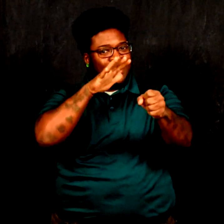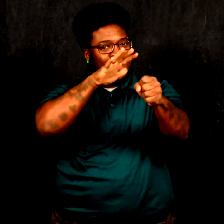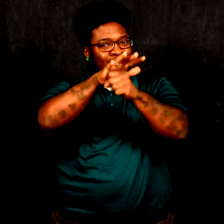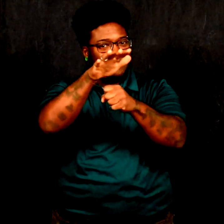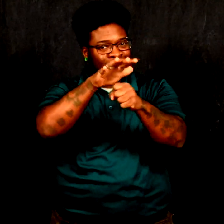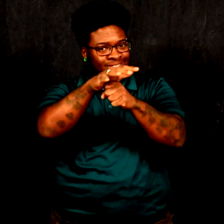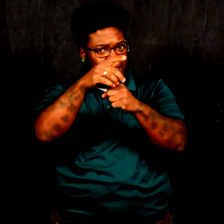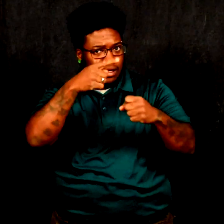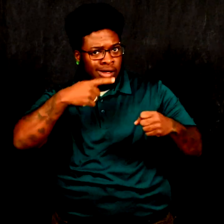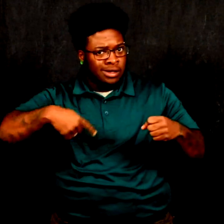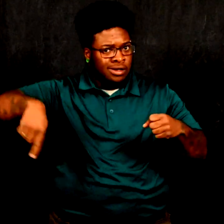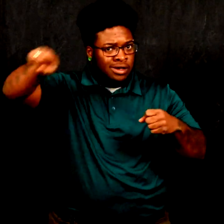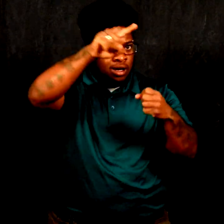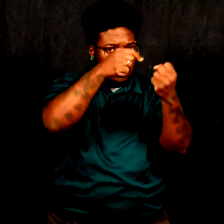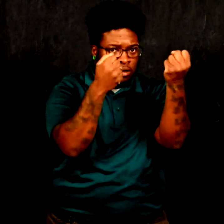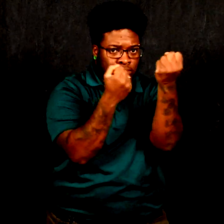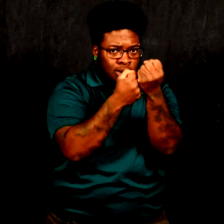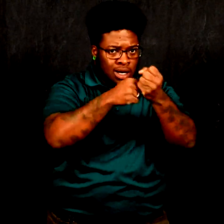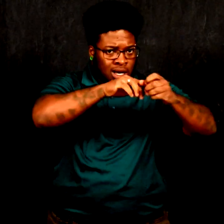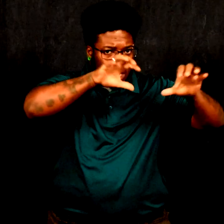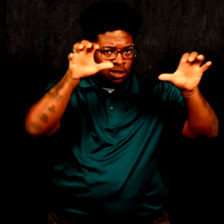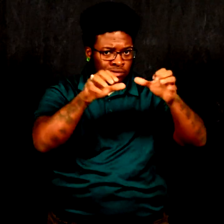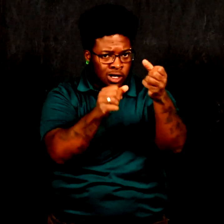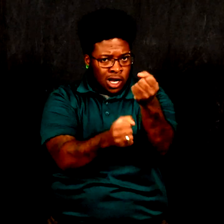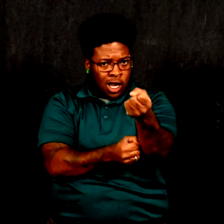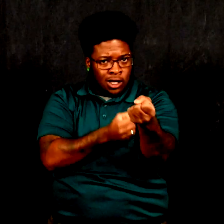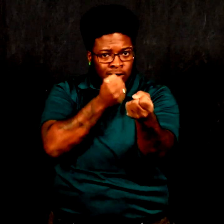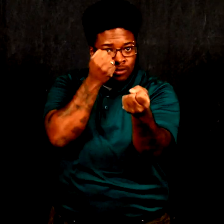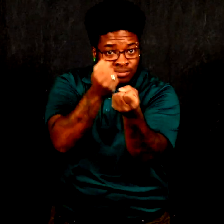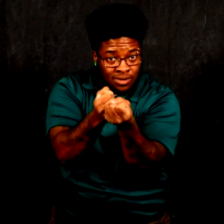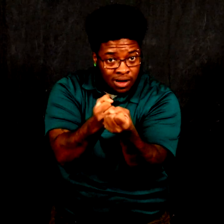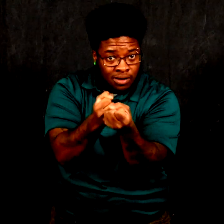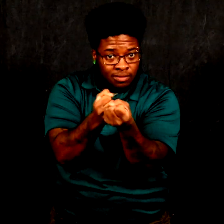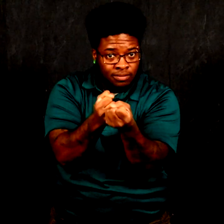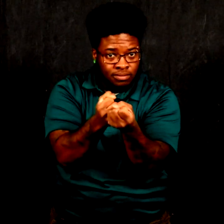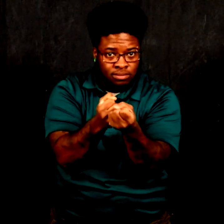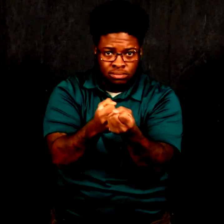there were enough advocates actively supporting it,